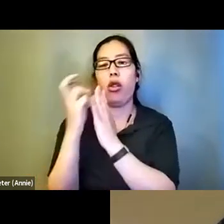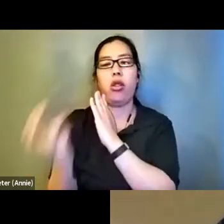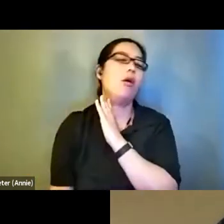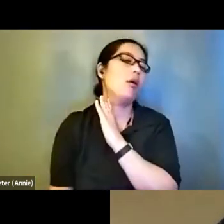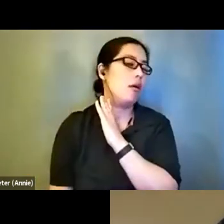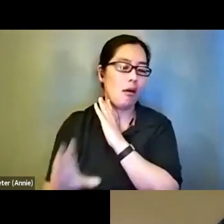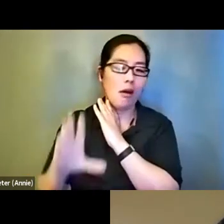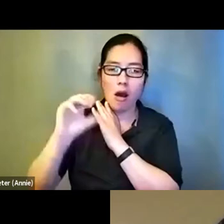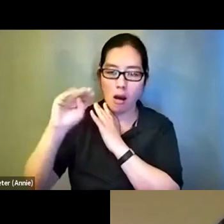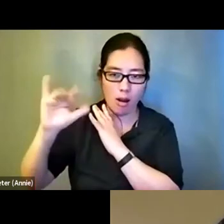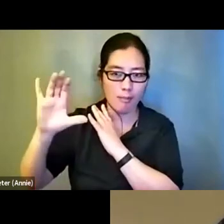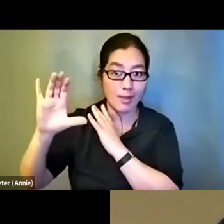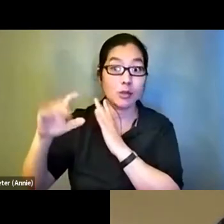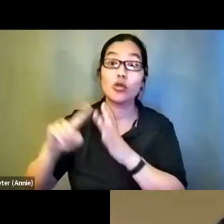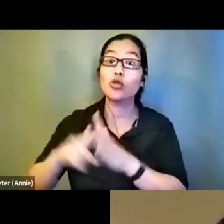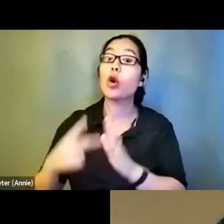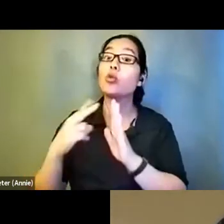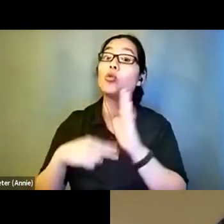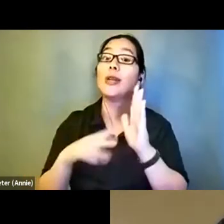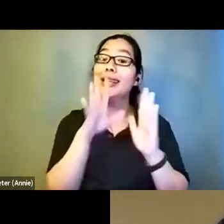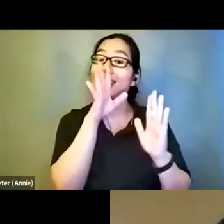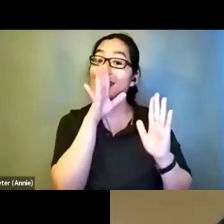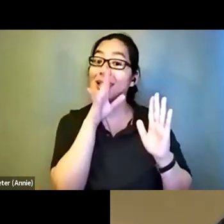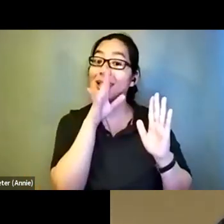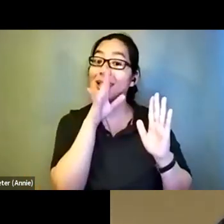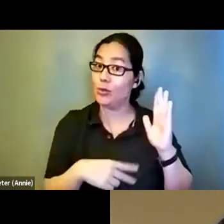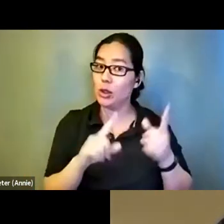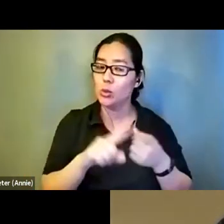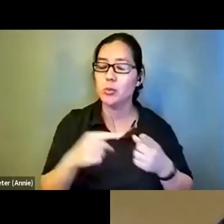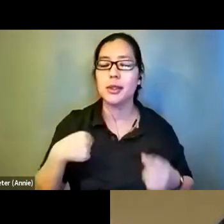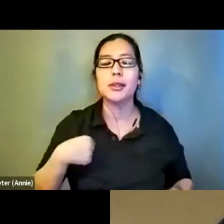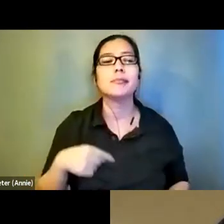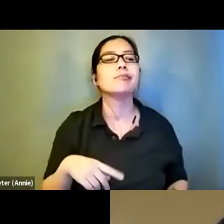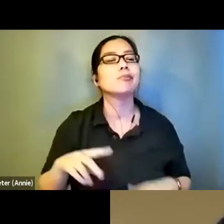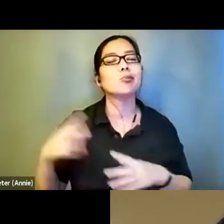reading some to me. We read some classical favorites